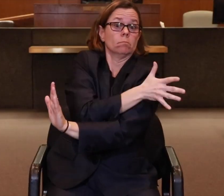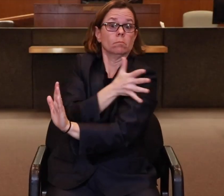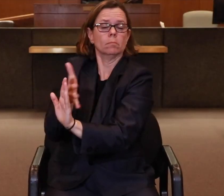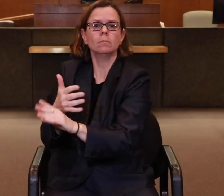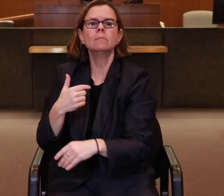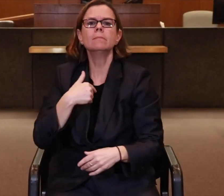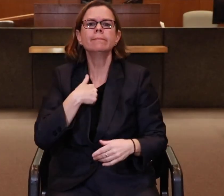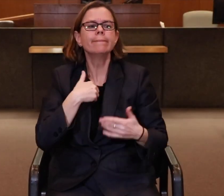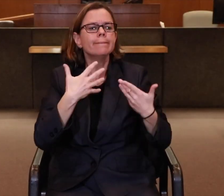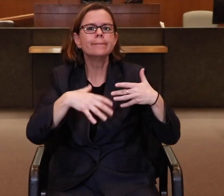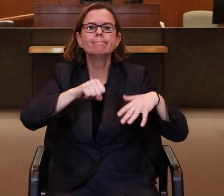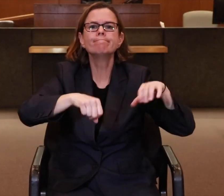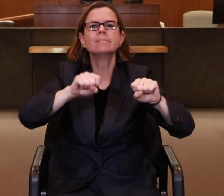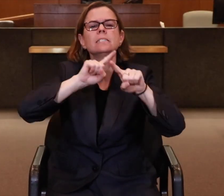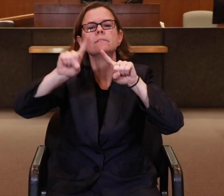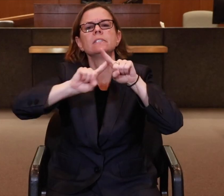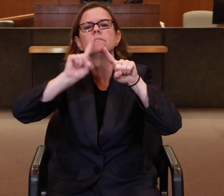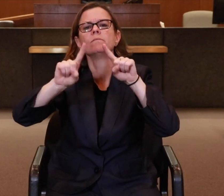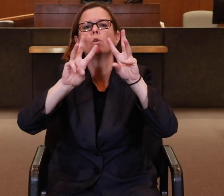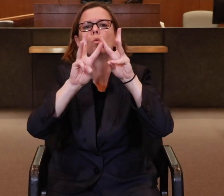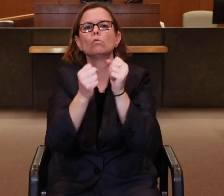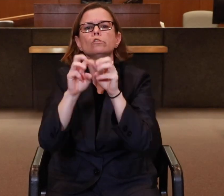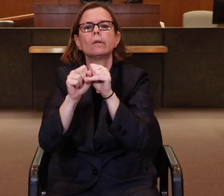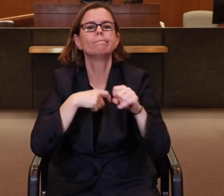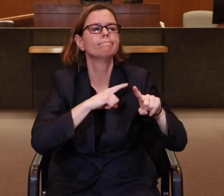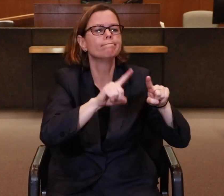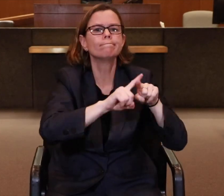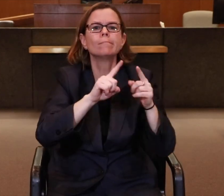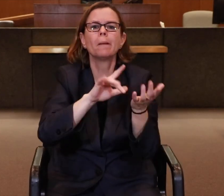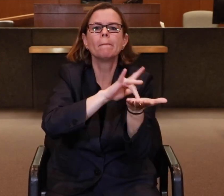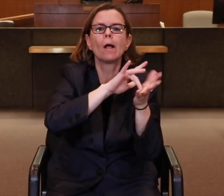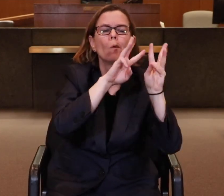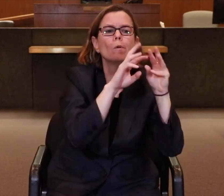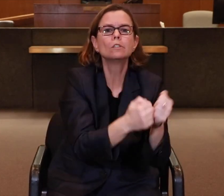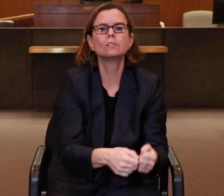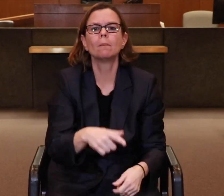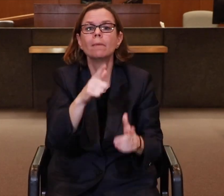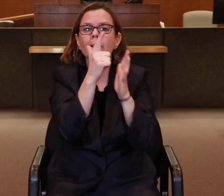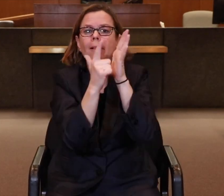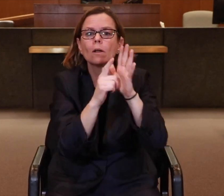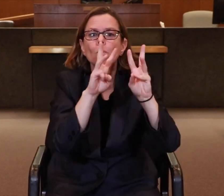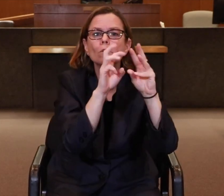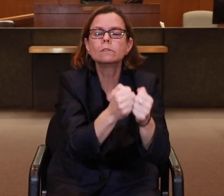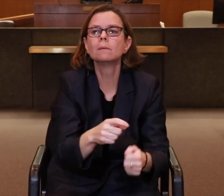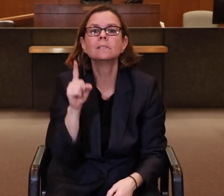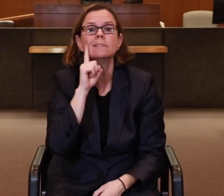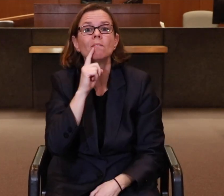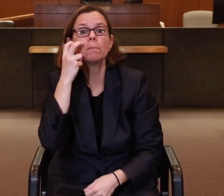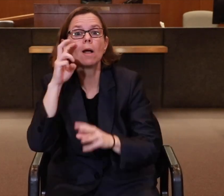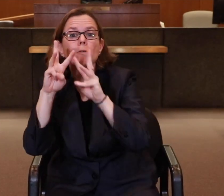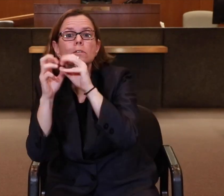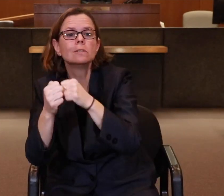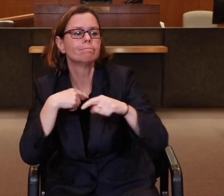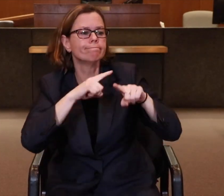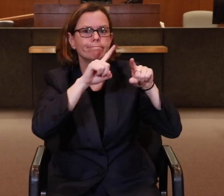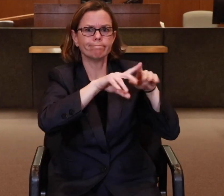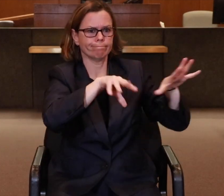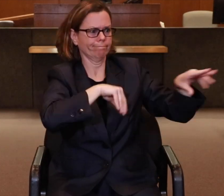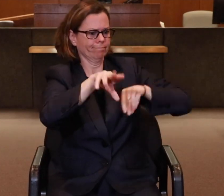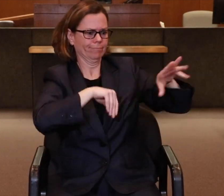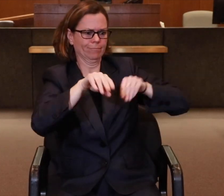I’ve taken different workshops -- medical, legal, and DeafBlind training.